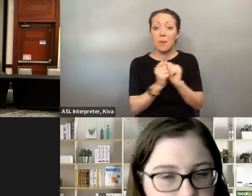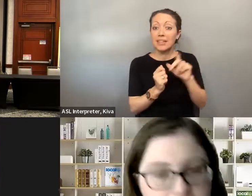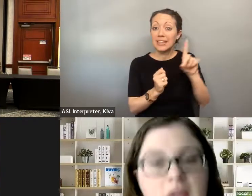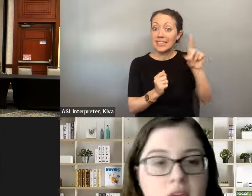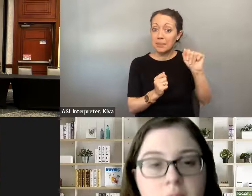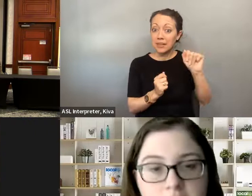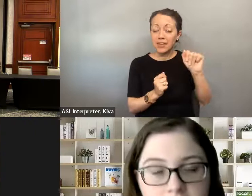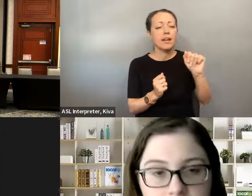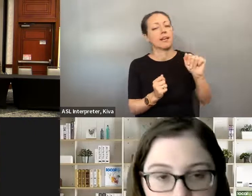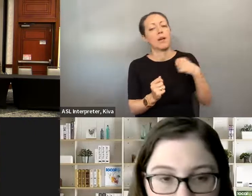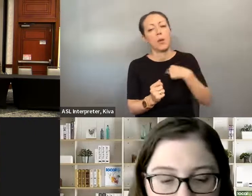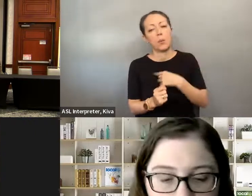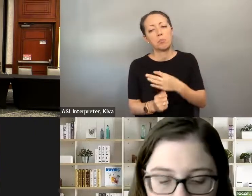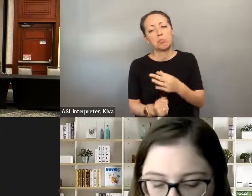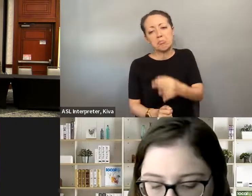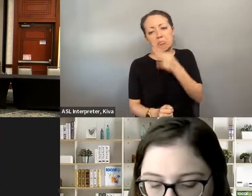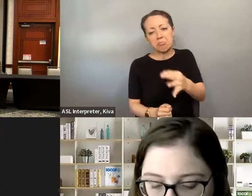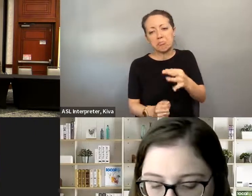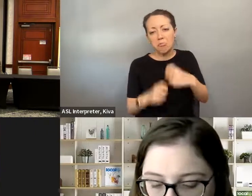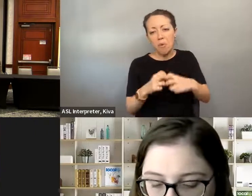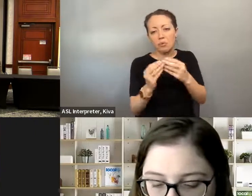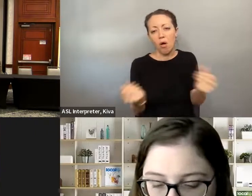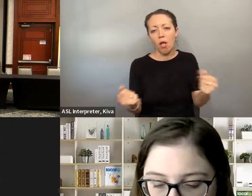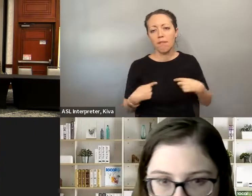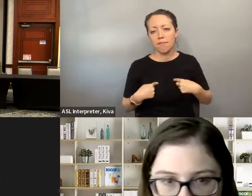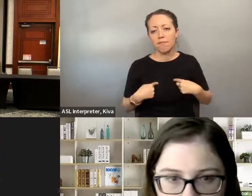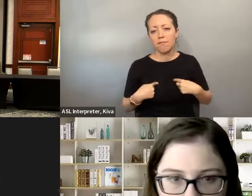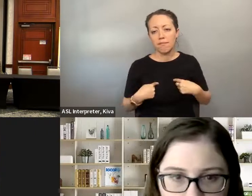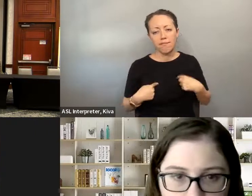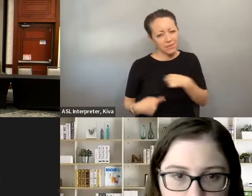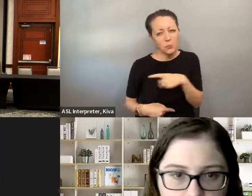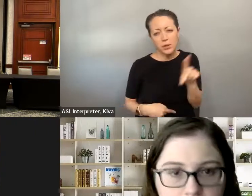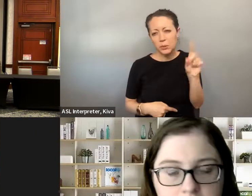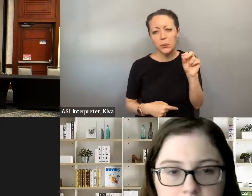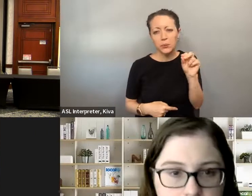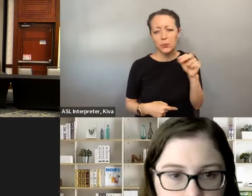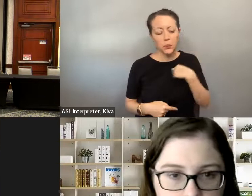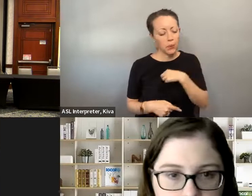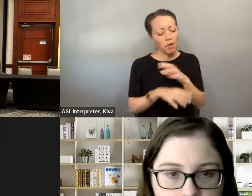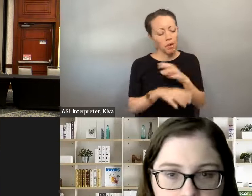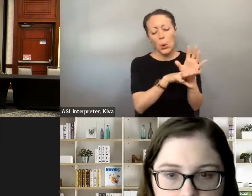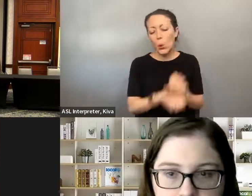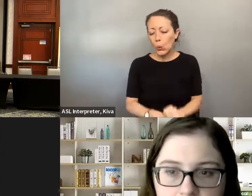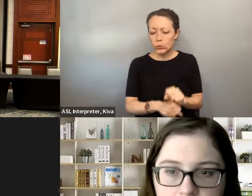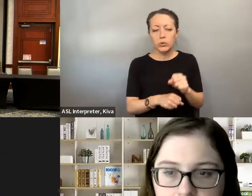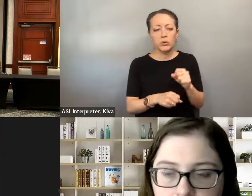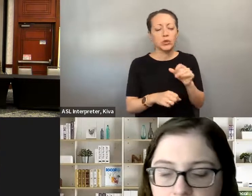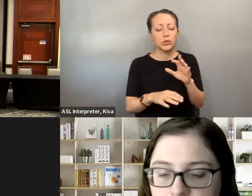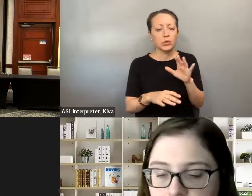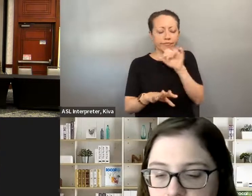goal of getting more involved in the community. I like to I like to say, disabled people were national. We're natural problem solvers, and that makes us. say disabled people, we're natural problem solvers and